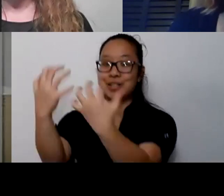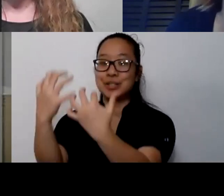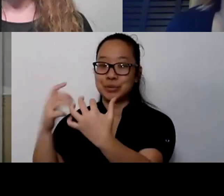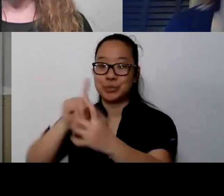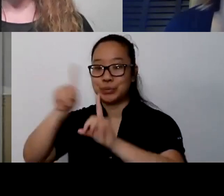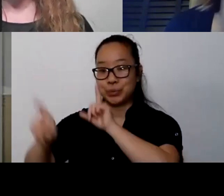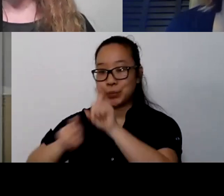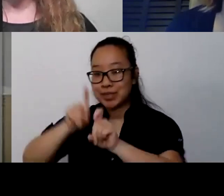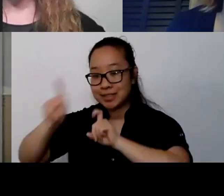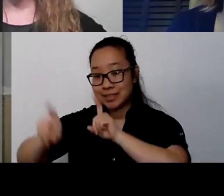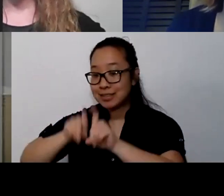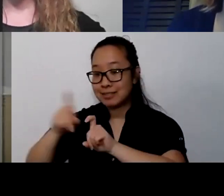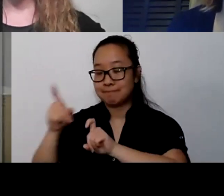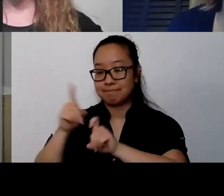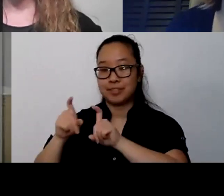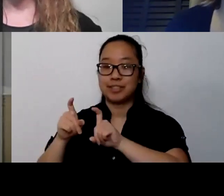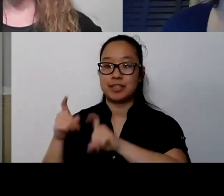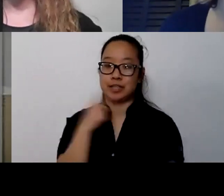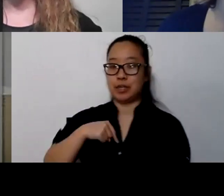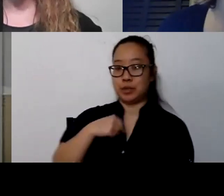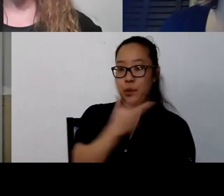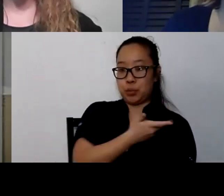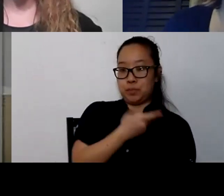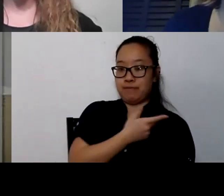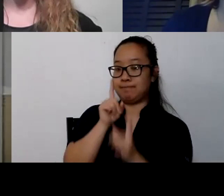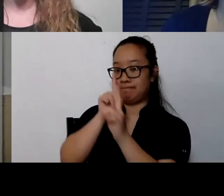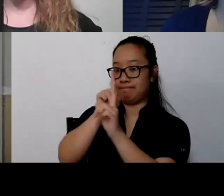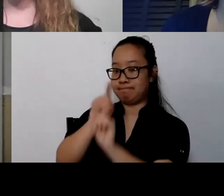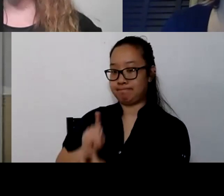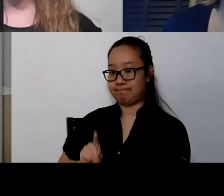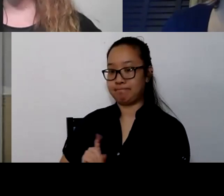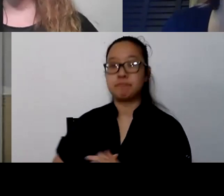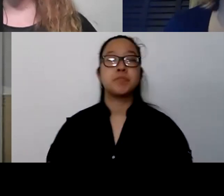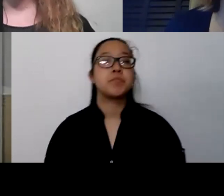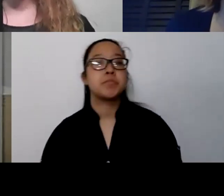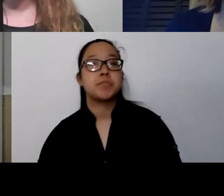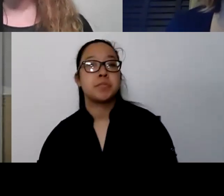and opportunities to answer those questions. But curious, either Crystal or Betsy,